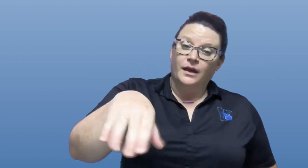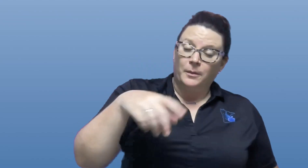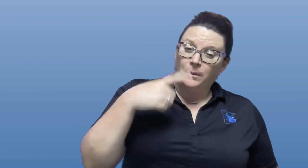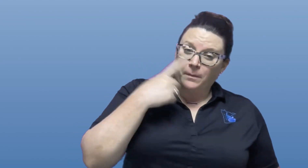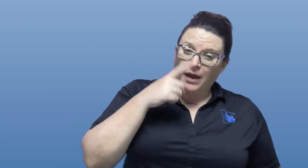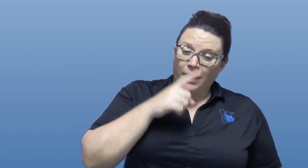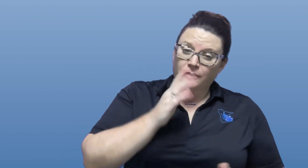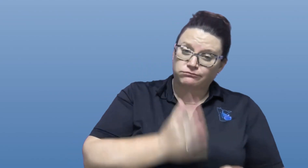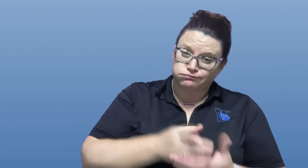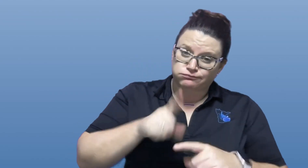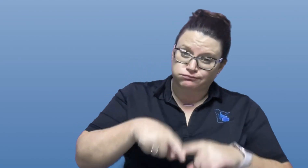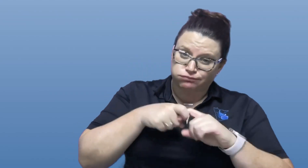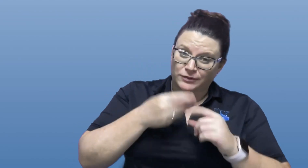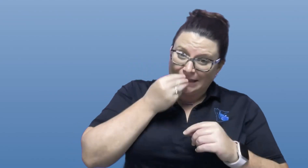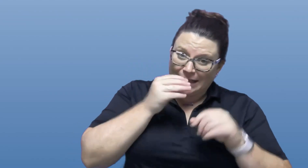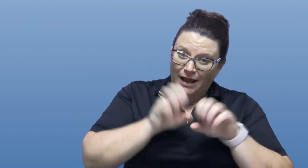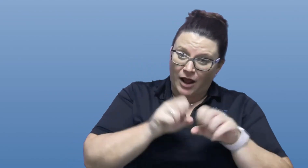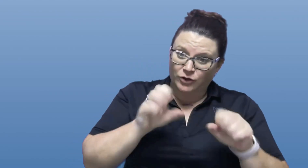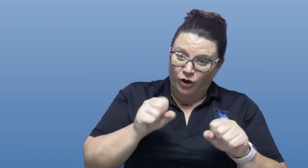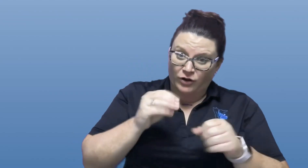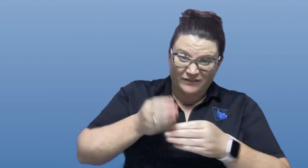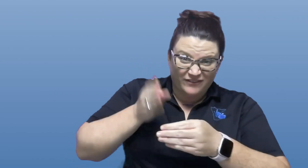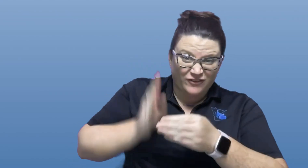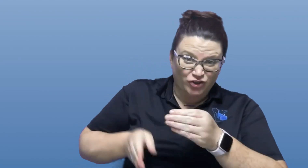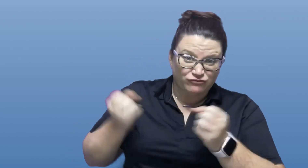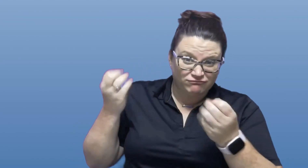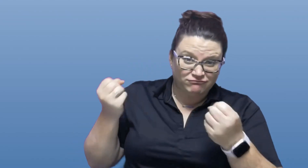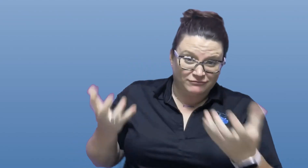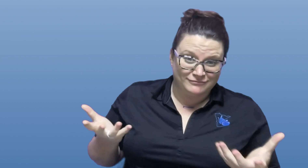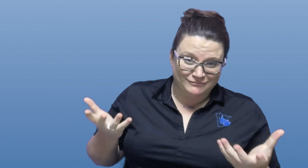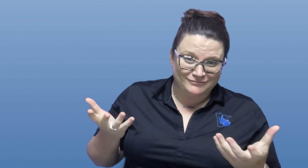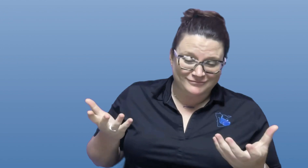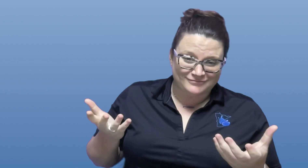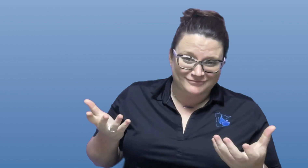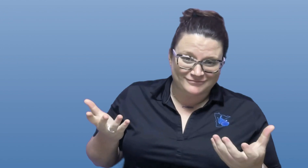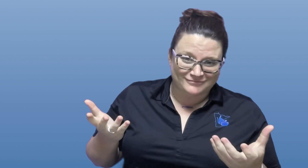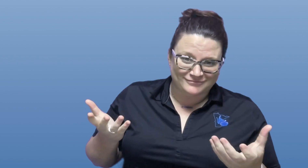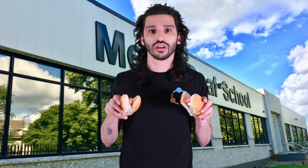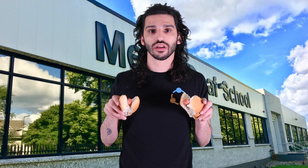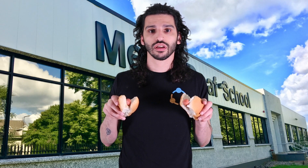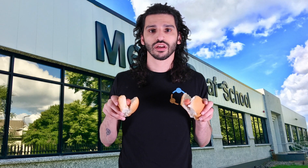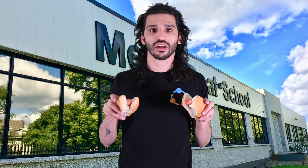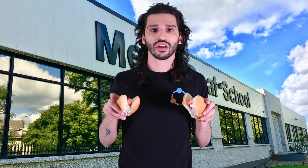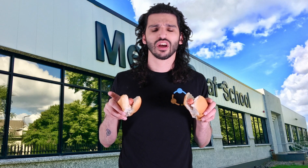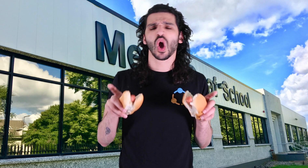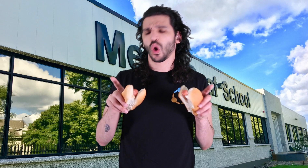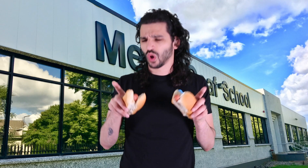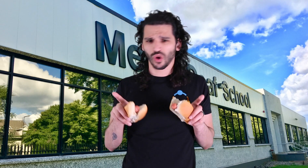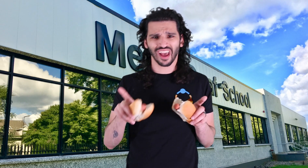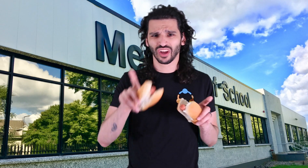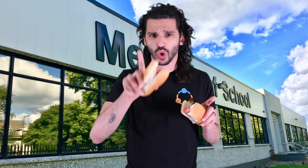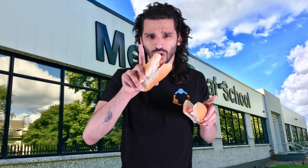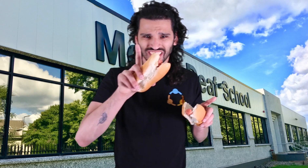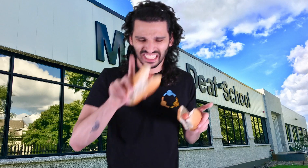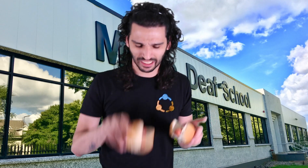Can you mind stop eating hotdogs and finishing it up? Oh ok! Give me a second.